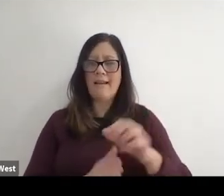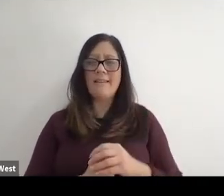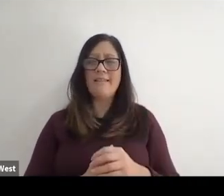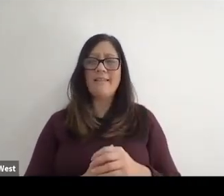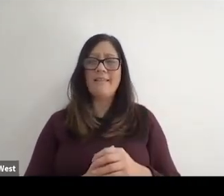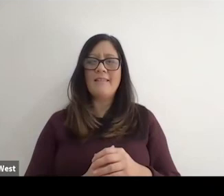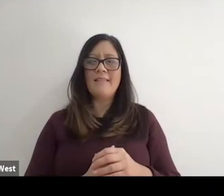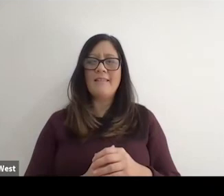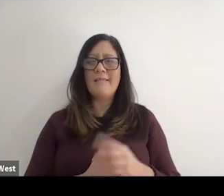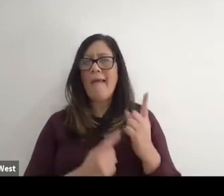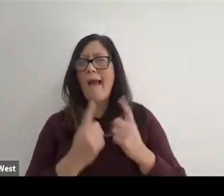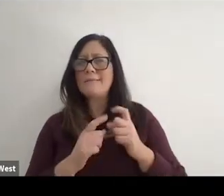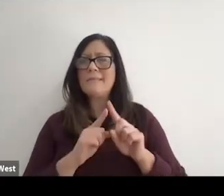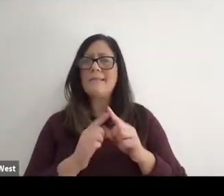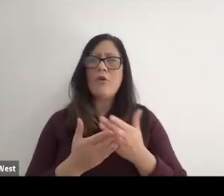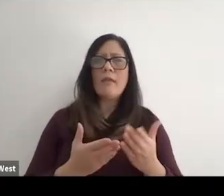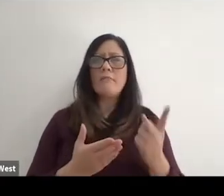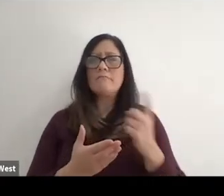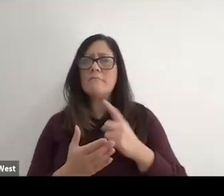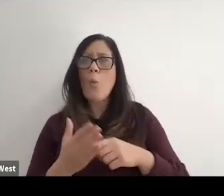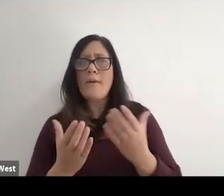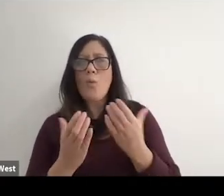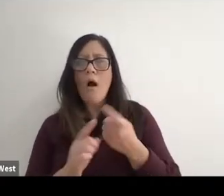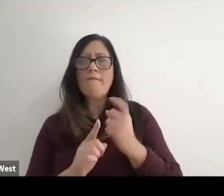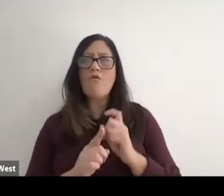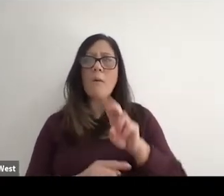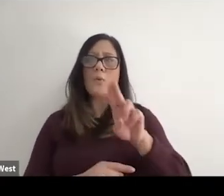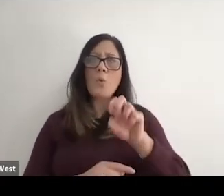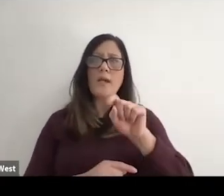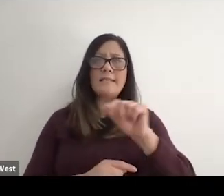I may ask me different things. What do you guys want? What do you want from the USGA?